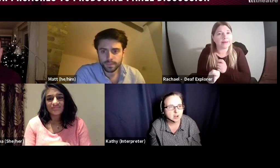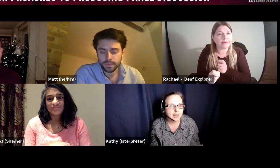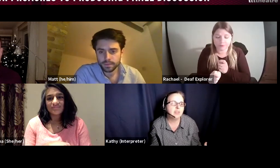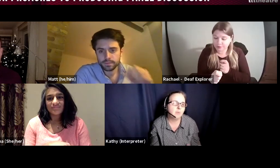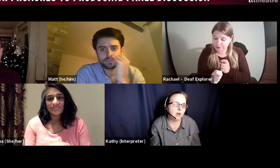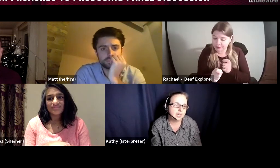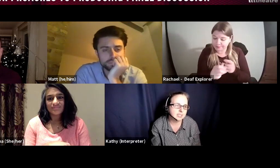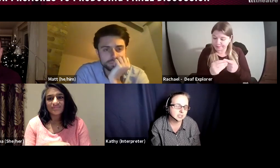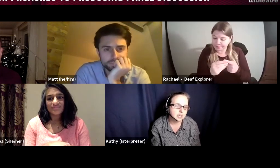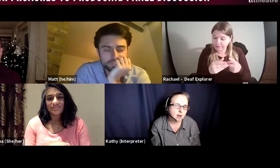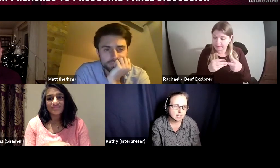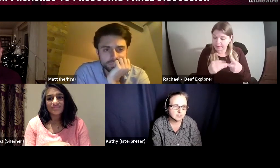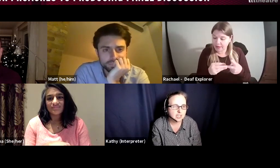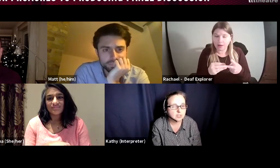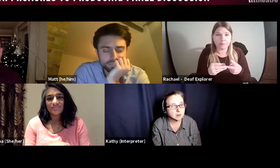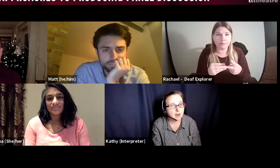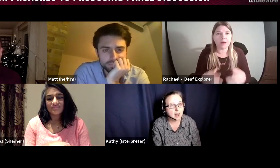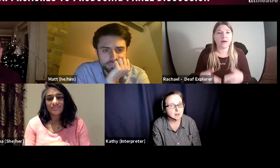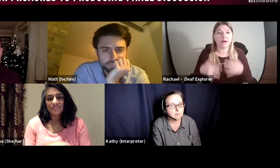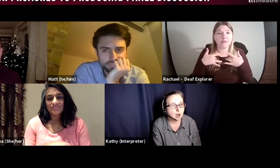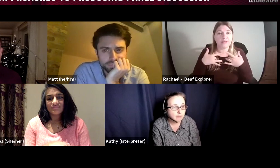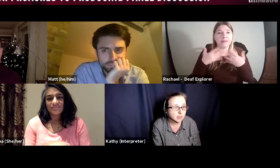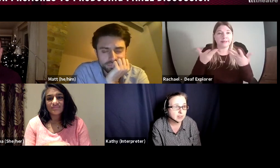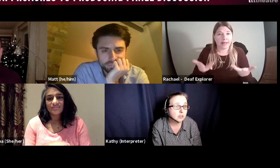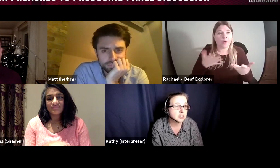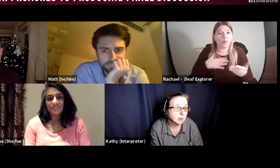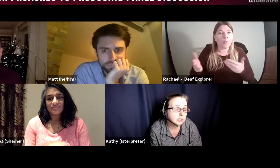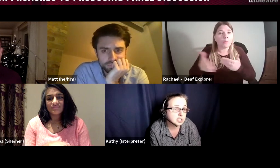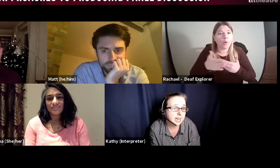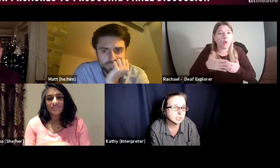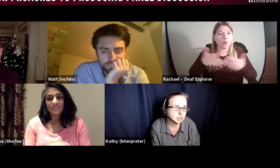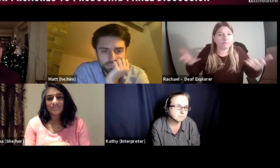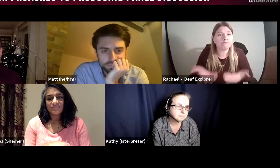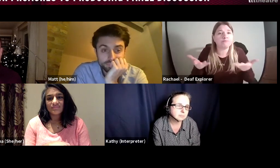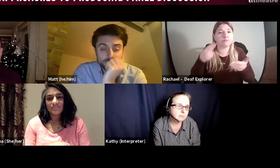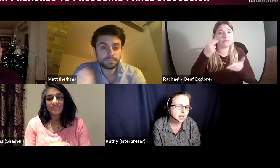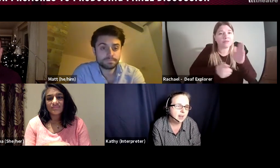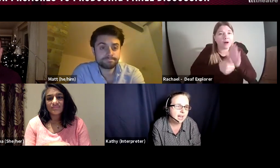get their work into arts venues but I am hopeful that in the future that will change. And I am